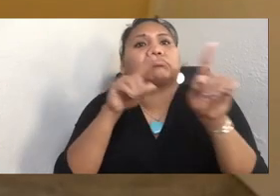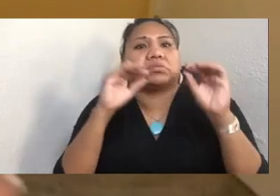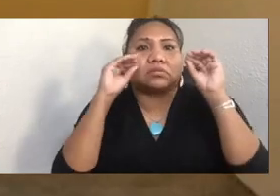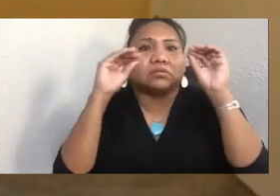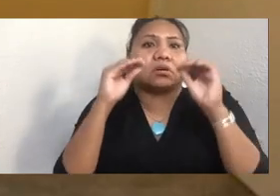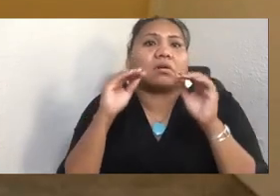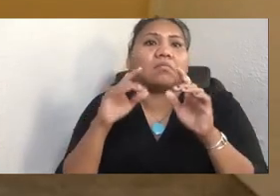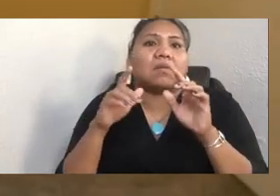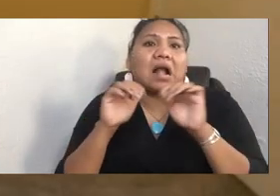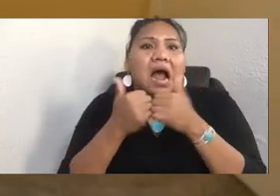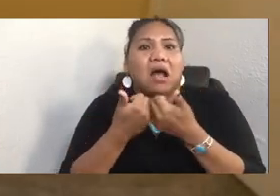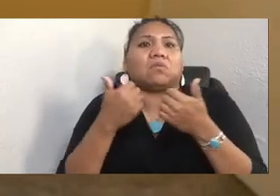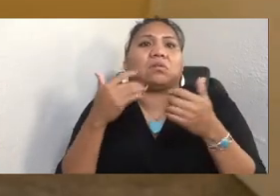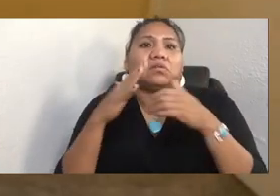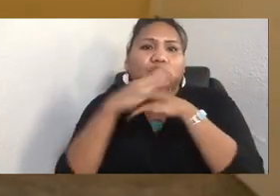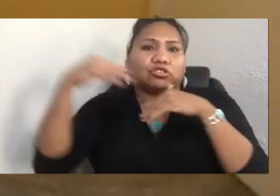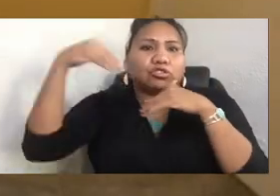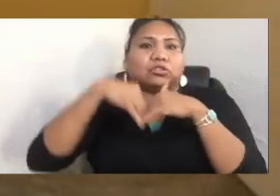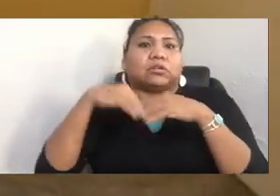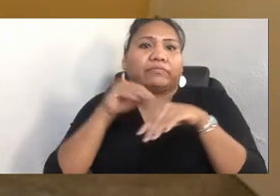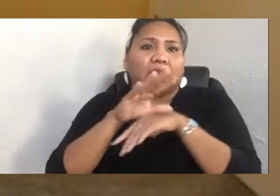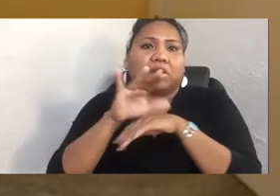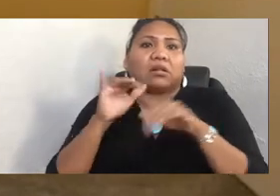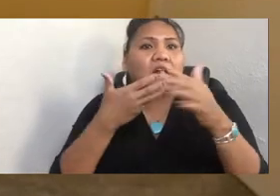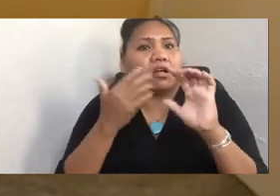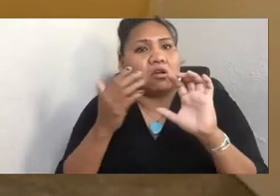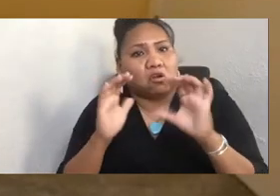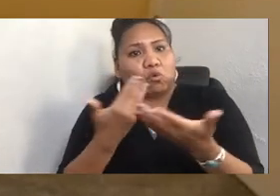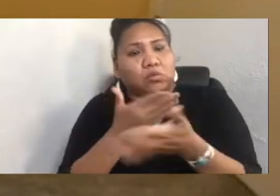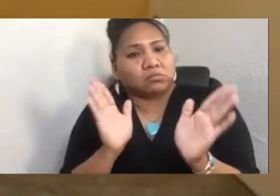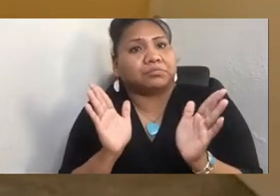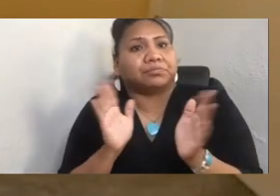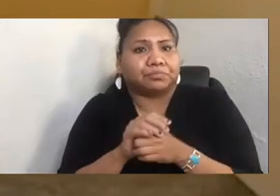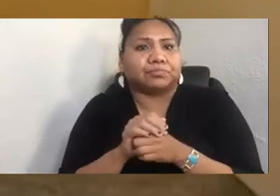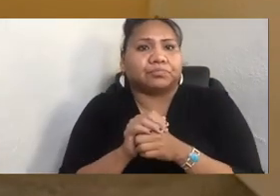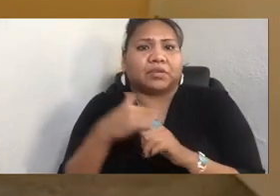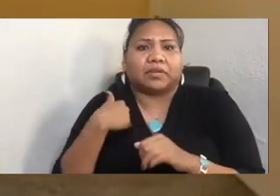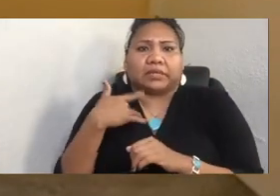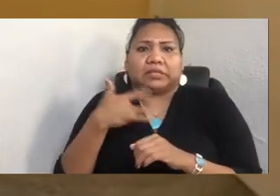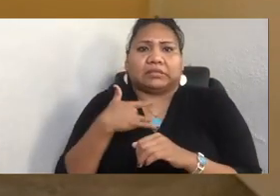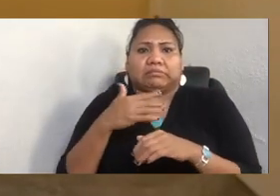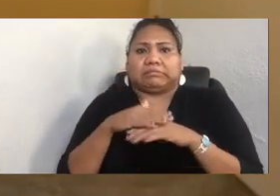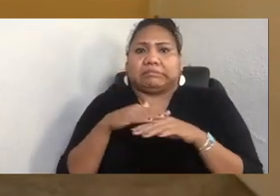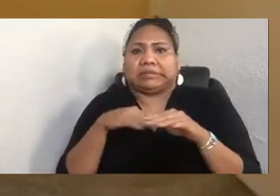And the number one thing I hear from educators is, I don't feel comfortable teaching this curriculum. And so my answer to that is always, well,